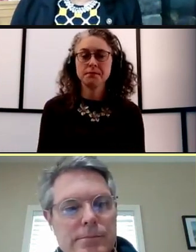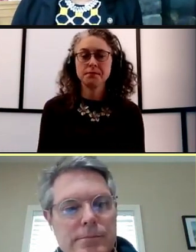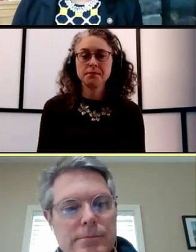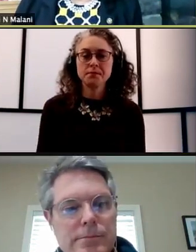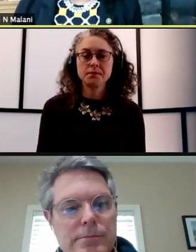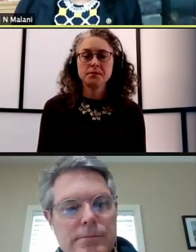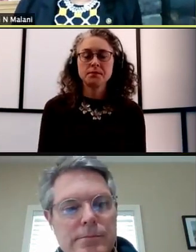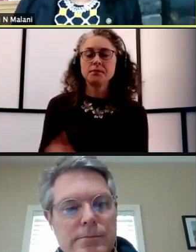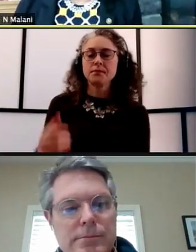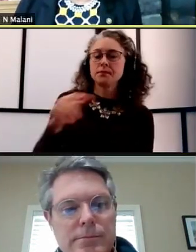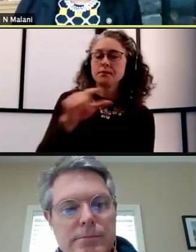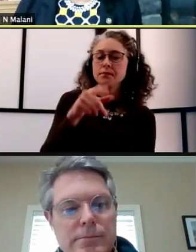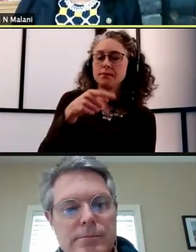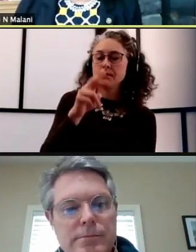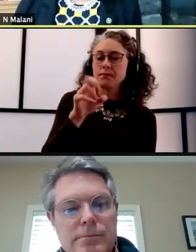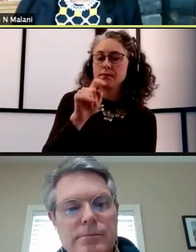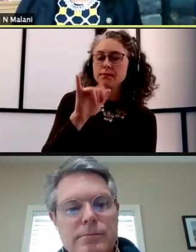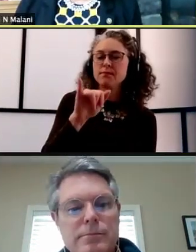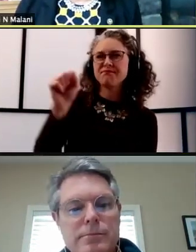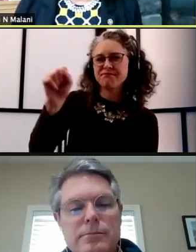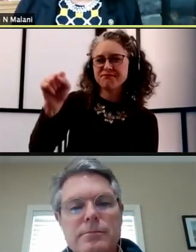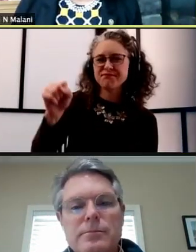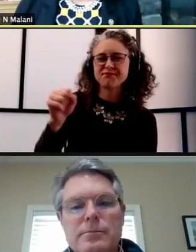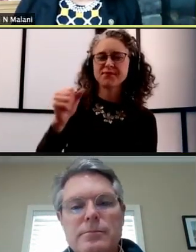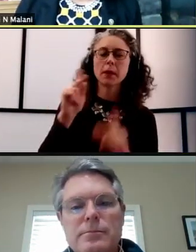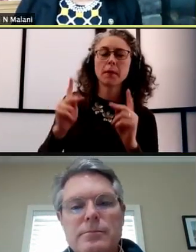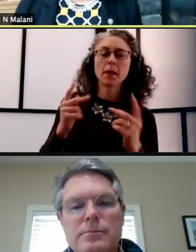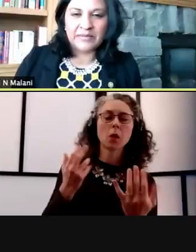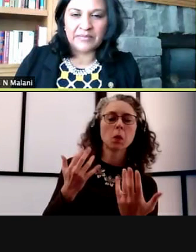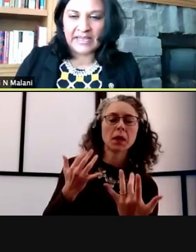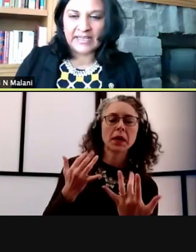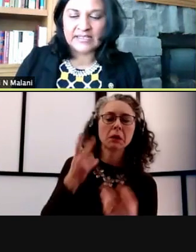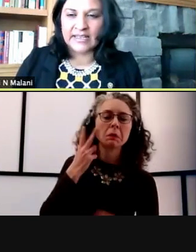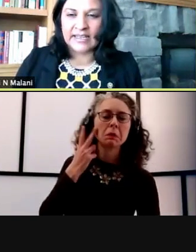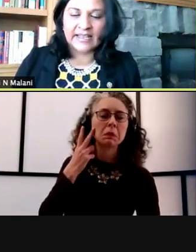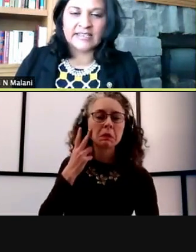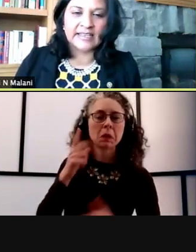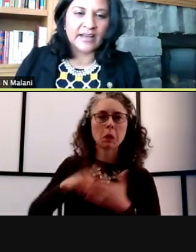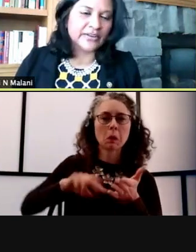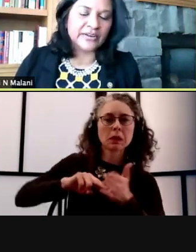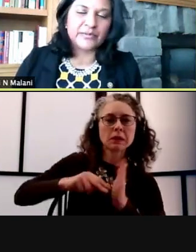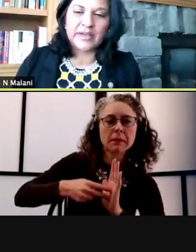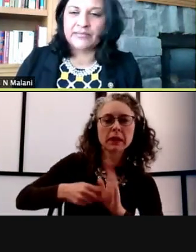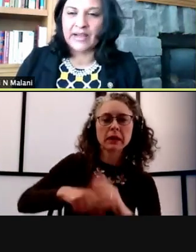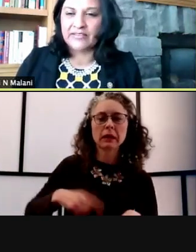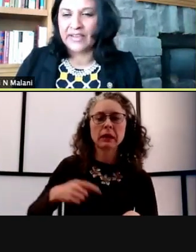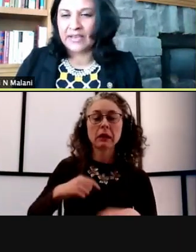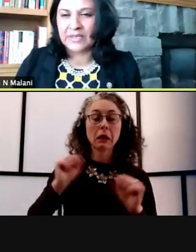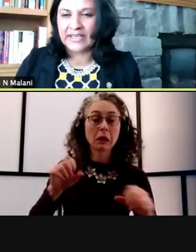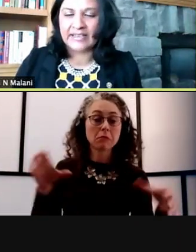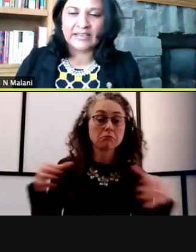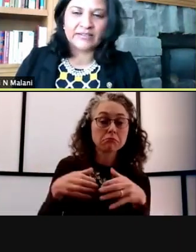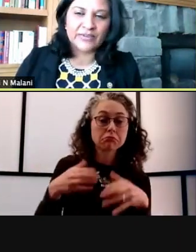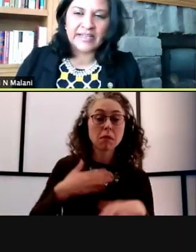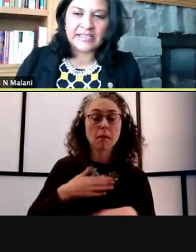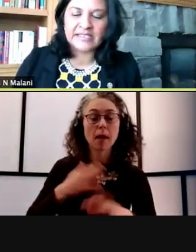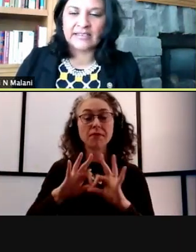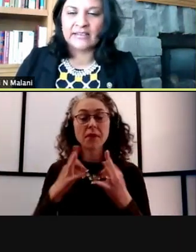Yeah, and I think this is one that people are waiting to hear, like what it means and can I get together with my family and friends?